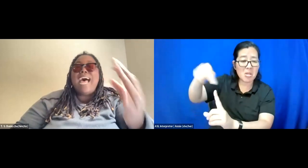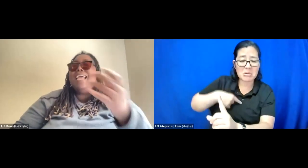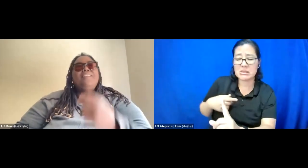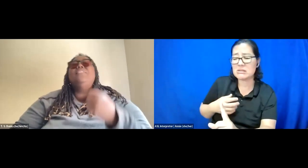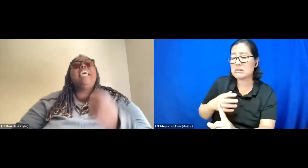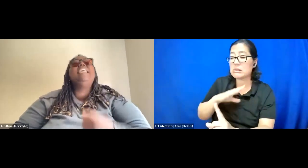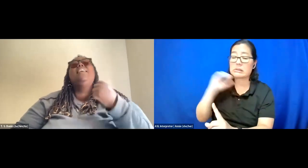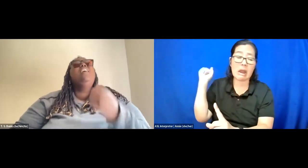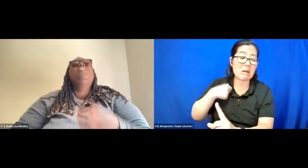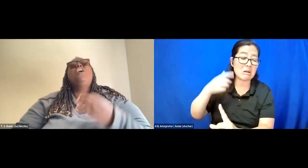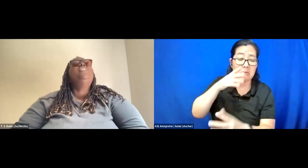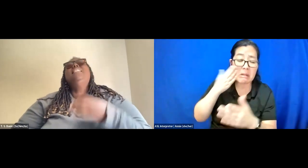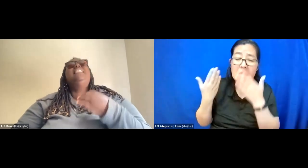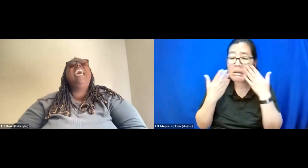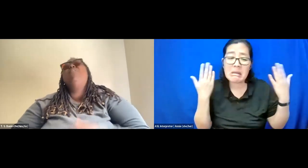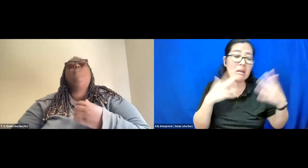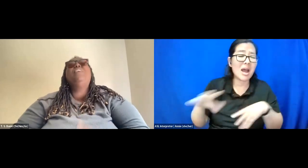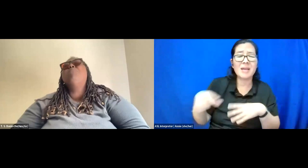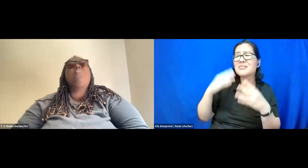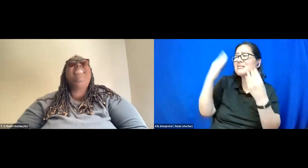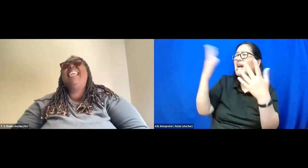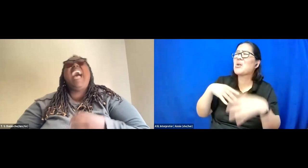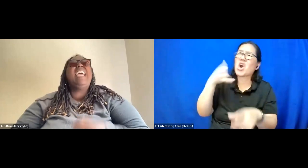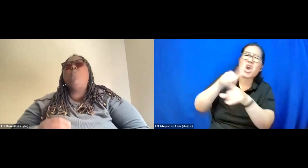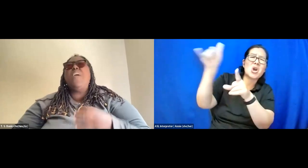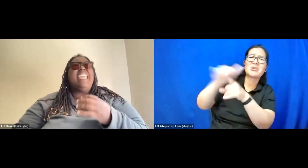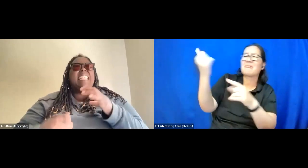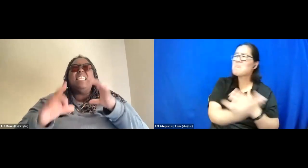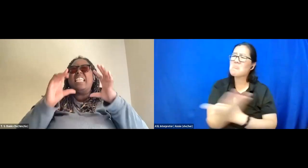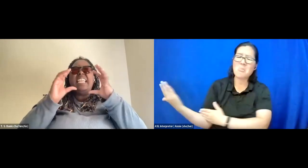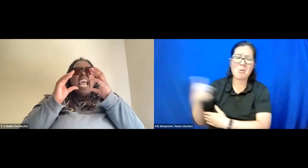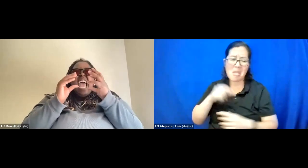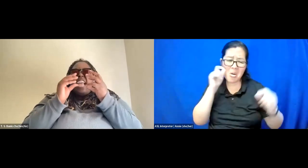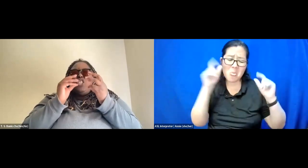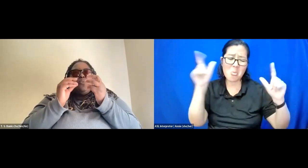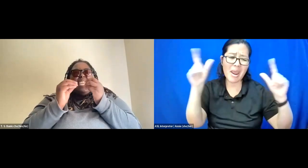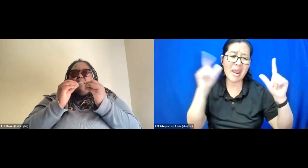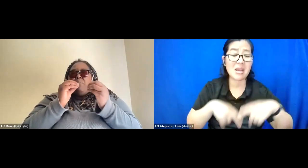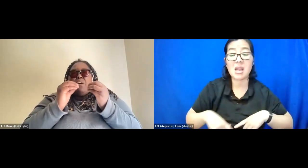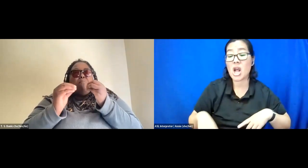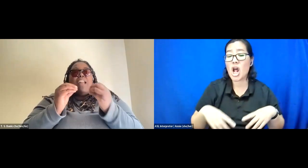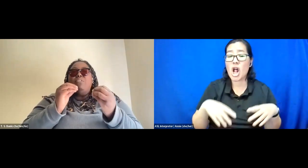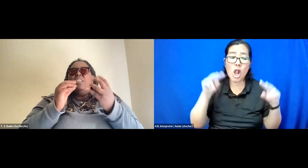I'm tired of saying curses to every morning that I awaken looking at shrinking pill bottles